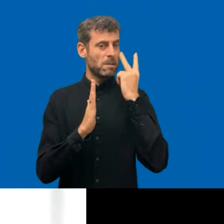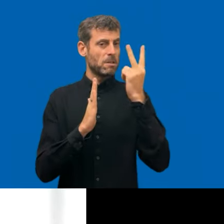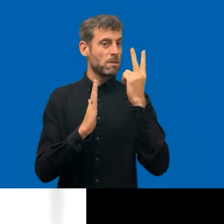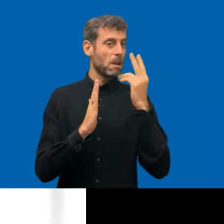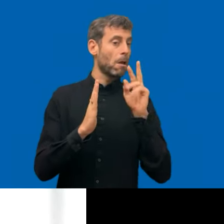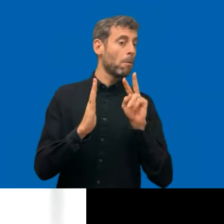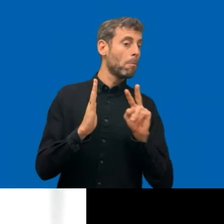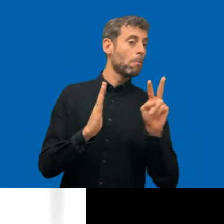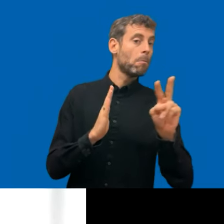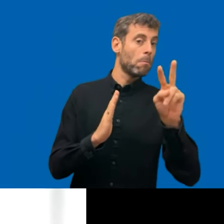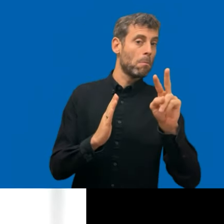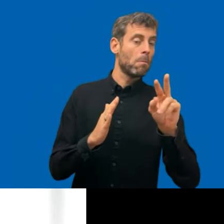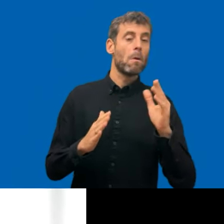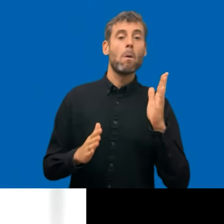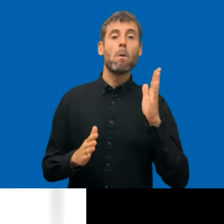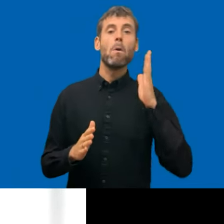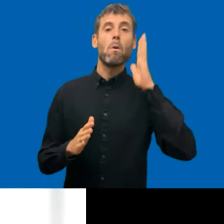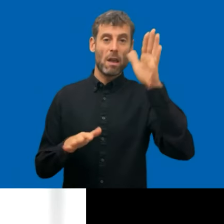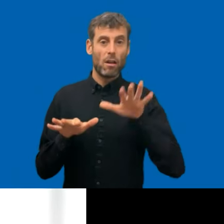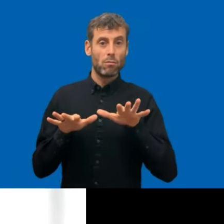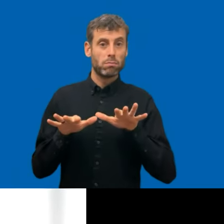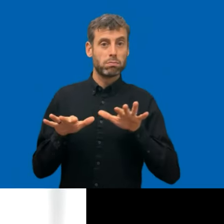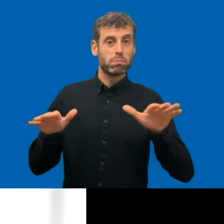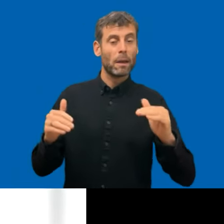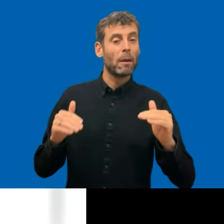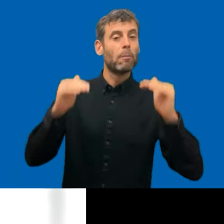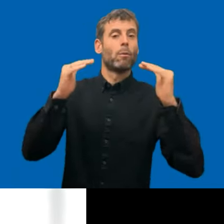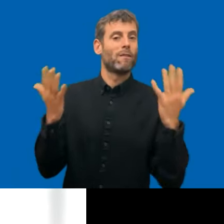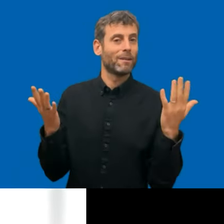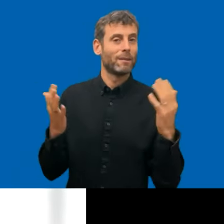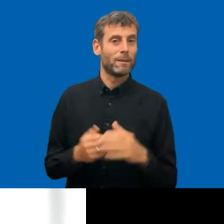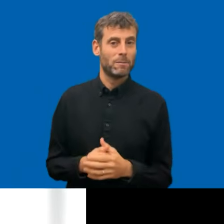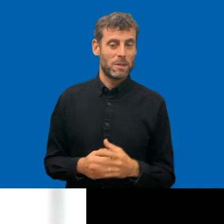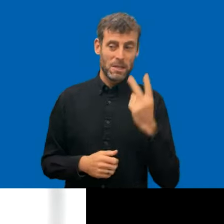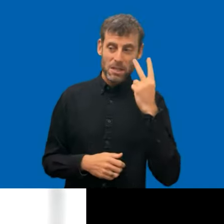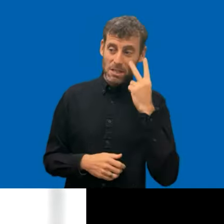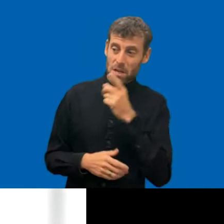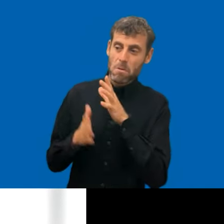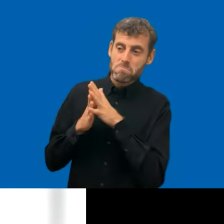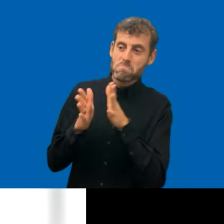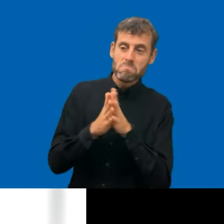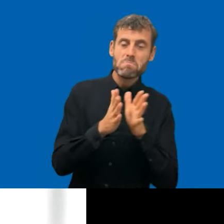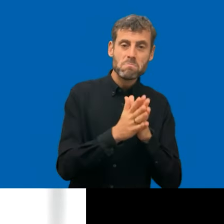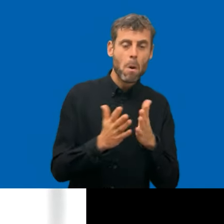but really that we there is a lot of good, positive things going on out there. So that's really rewarding.